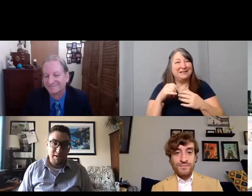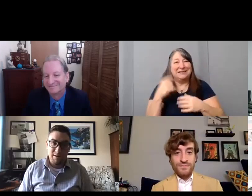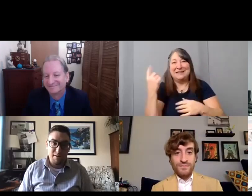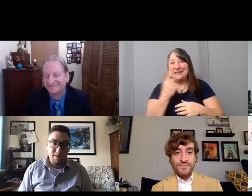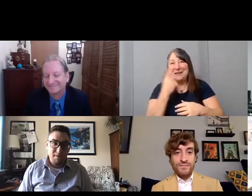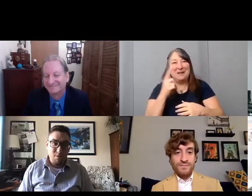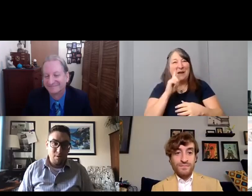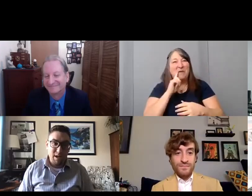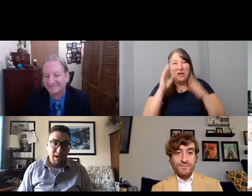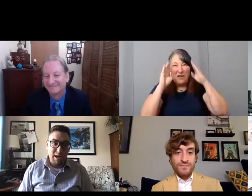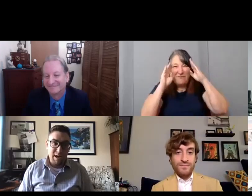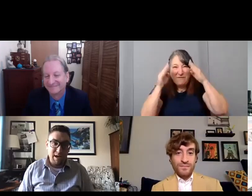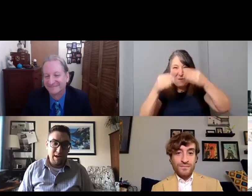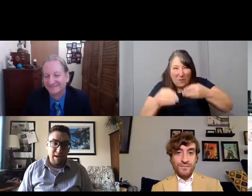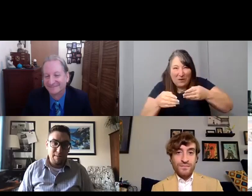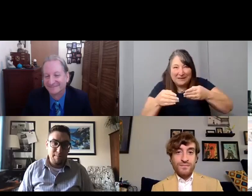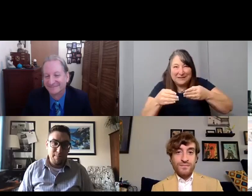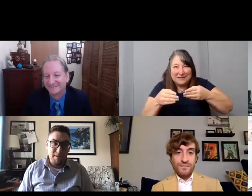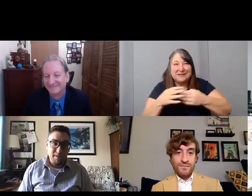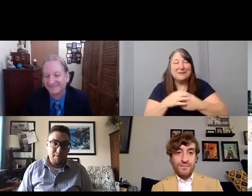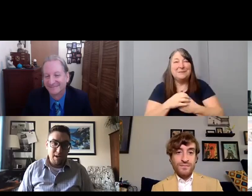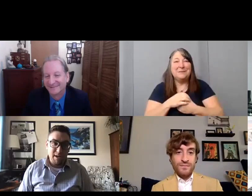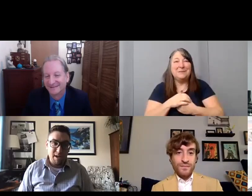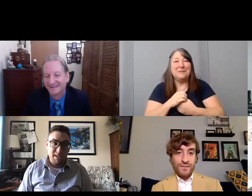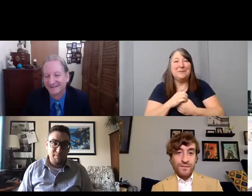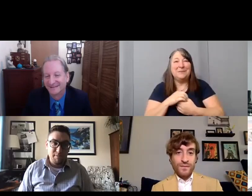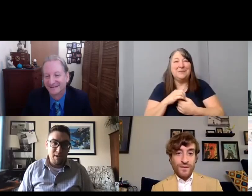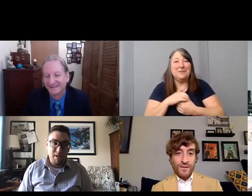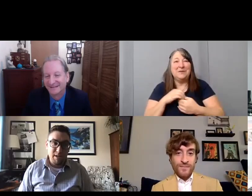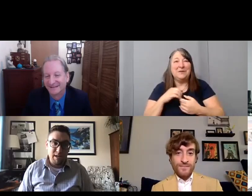when I um made Autism Ability,